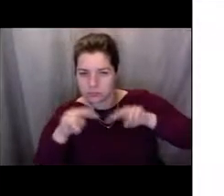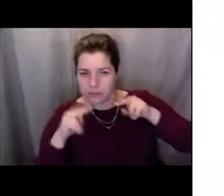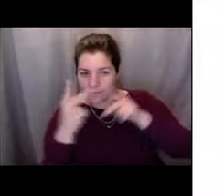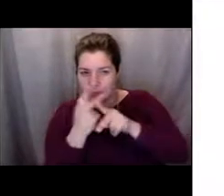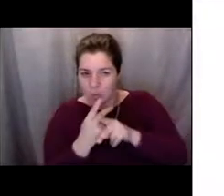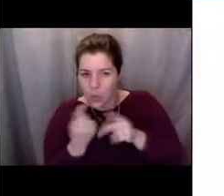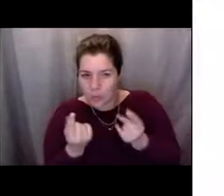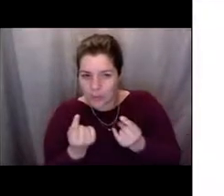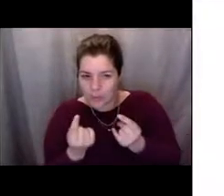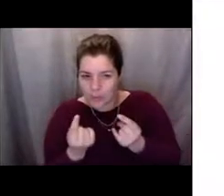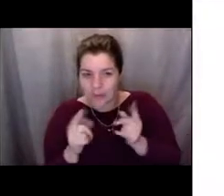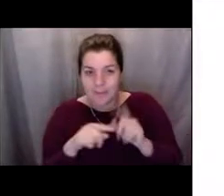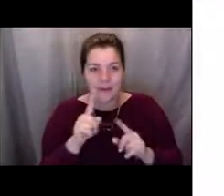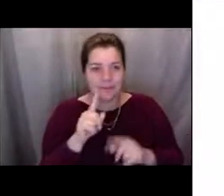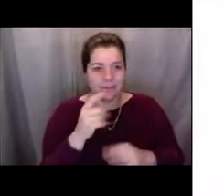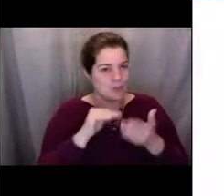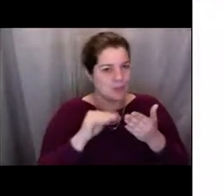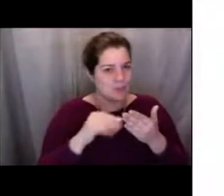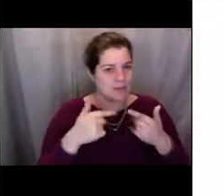This is my lunch, let me move this.